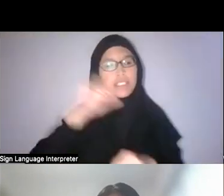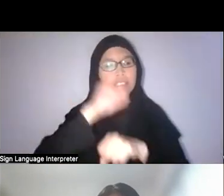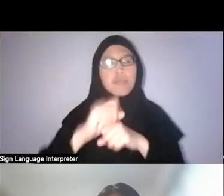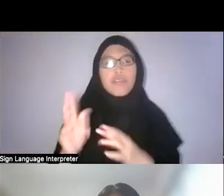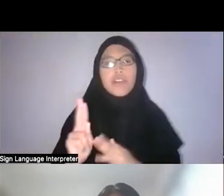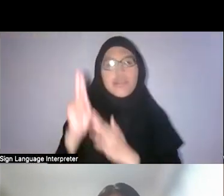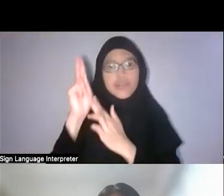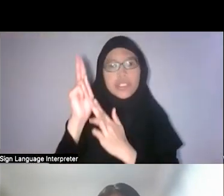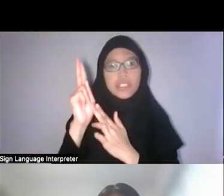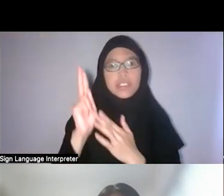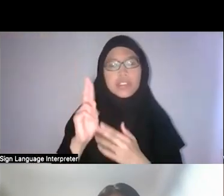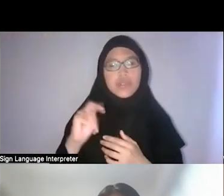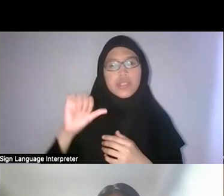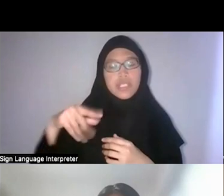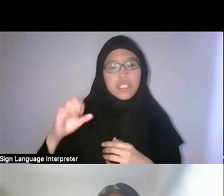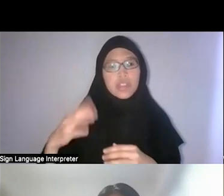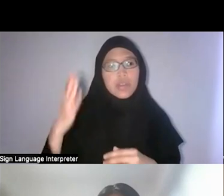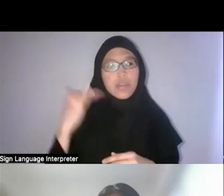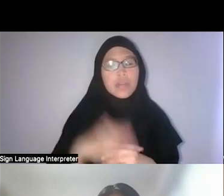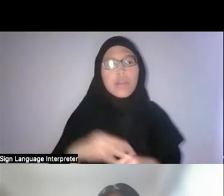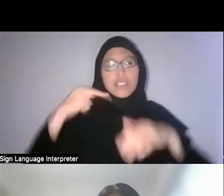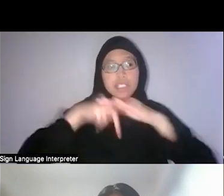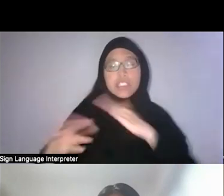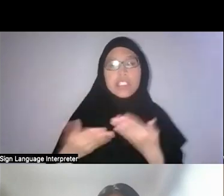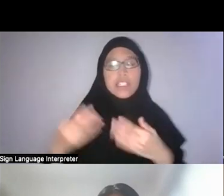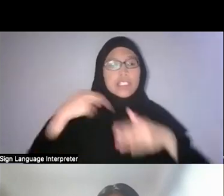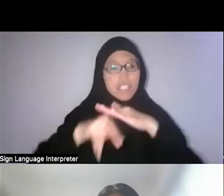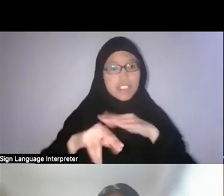the nature here is natural but at the same time unnatural.